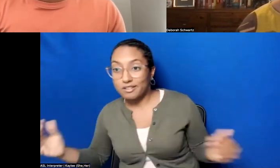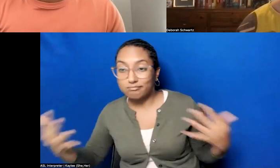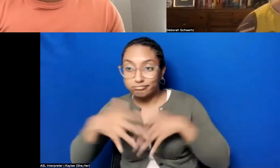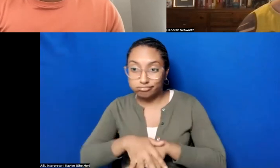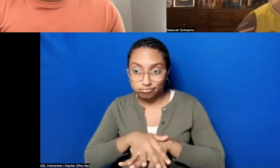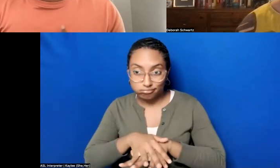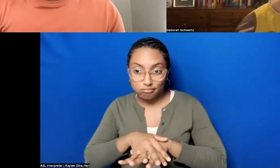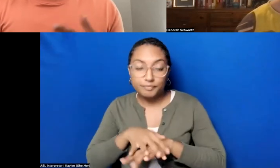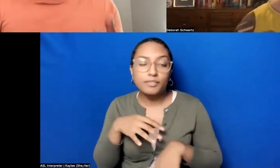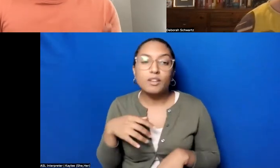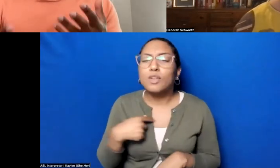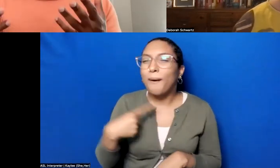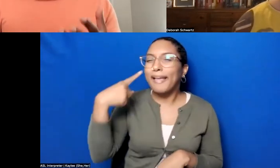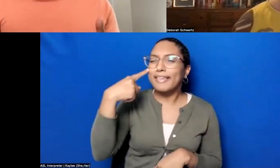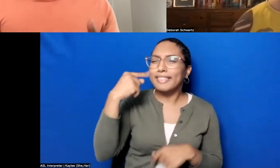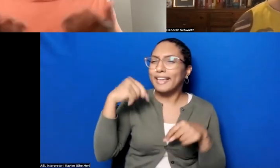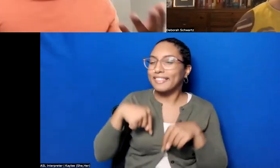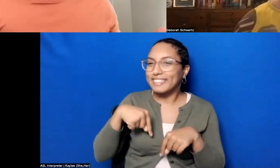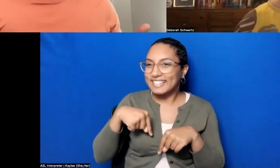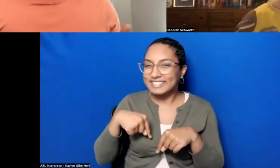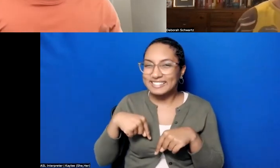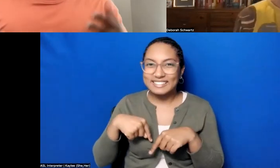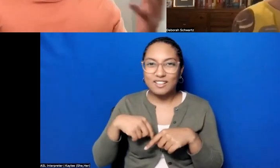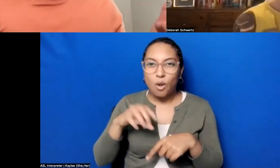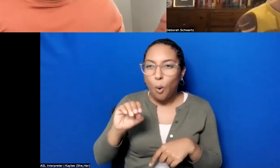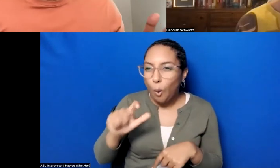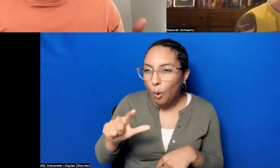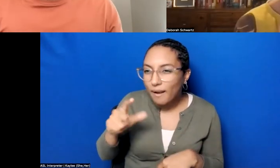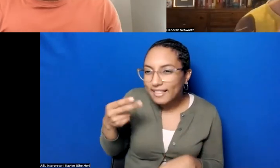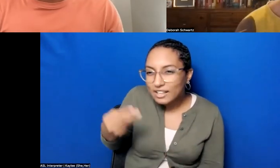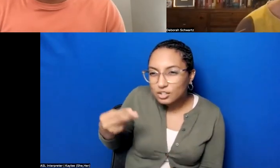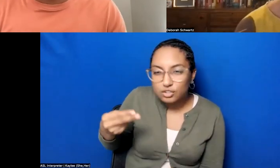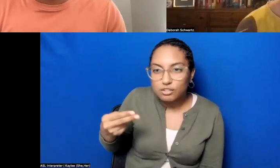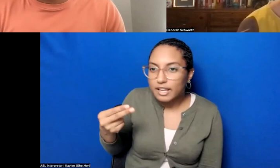think that, you know, this helps- oral histories are sort of suited for this multimedia thing.